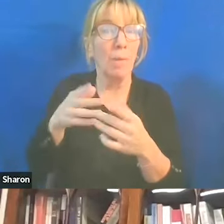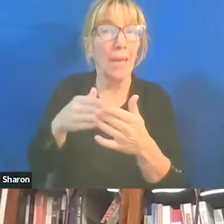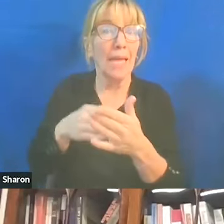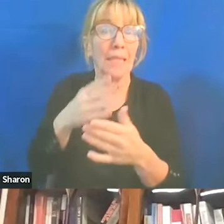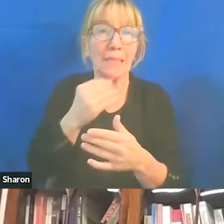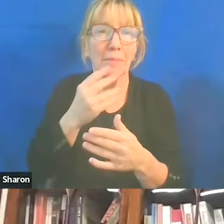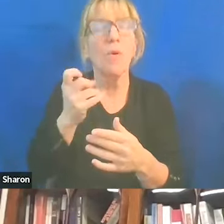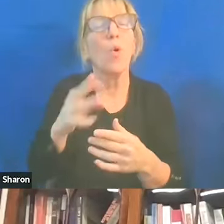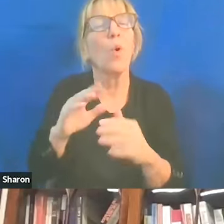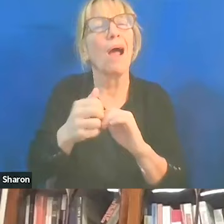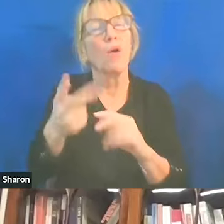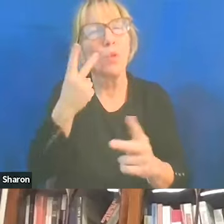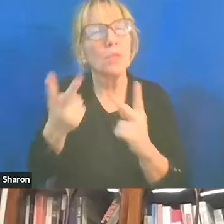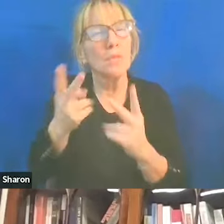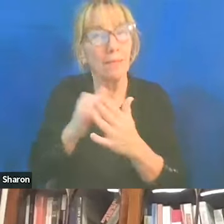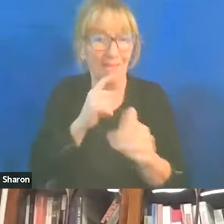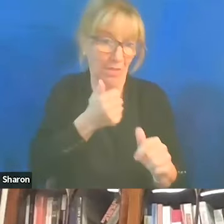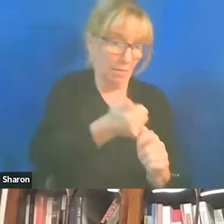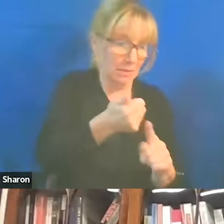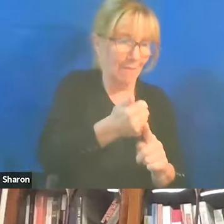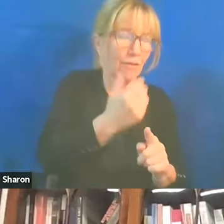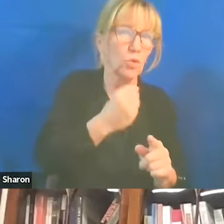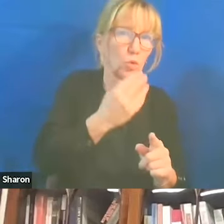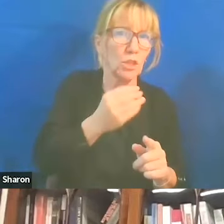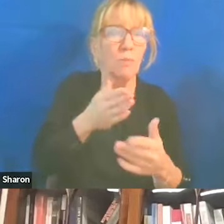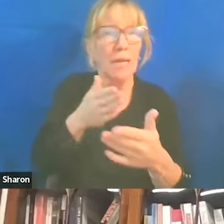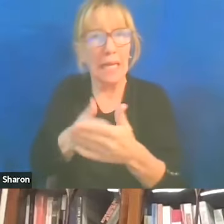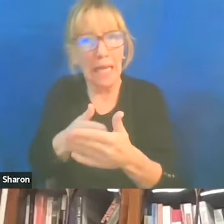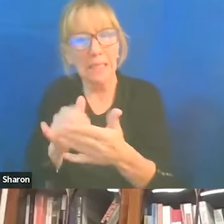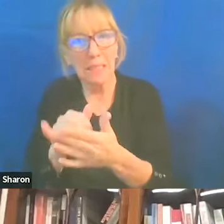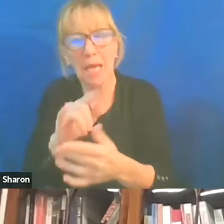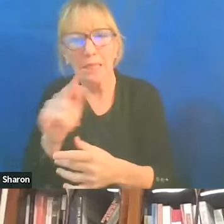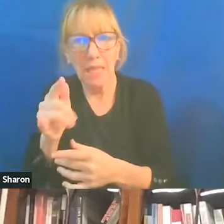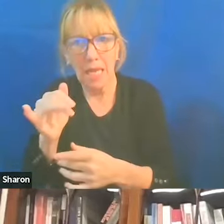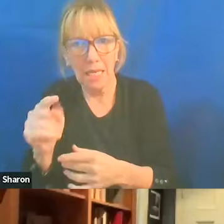How do you understand that Jewish anti-Zionist response?